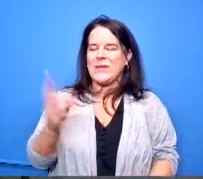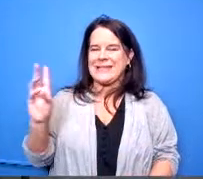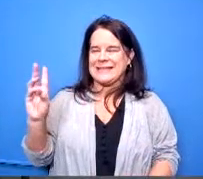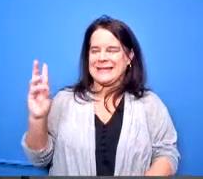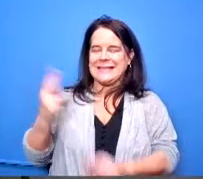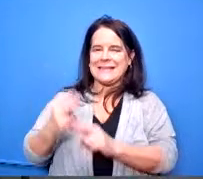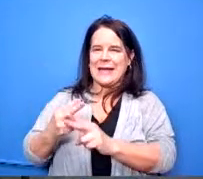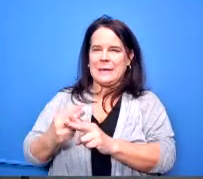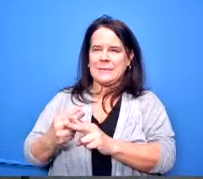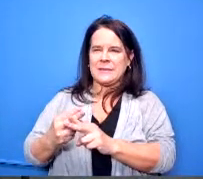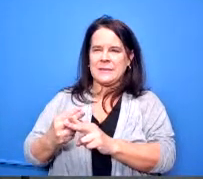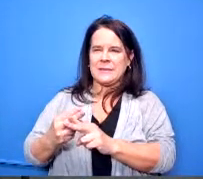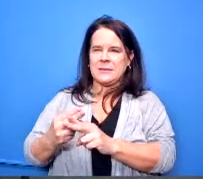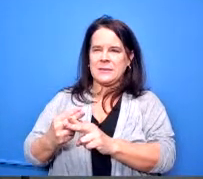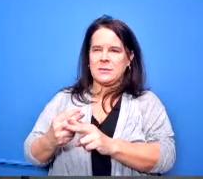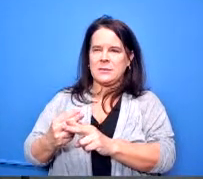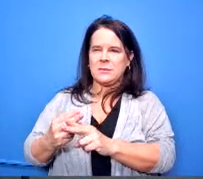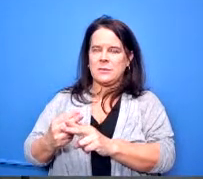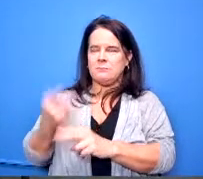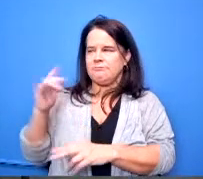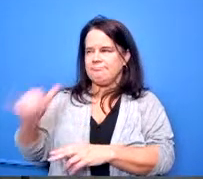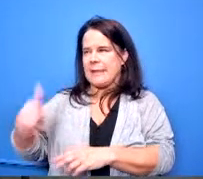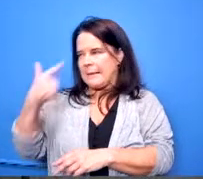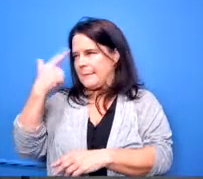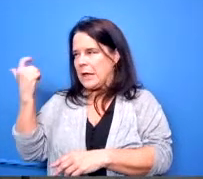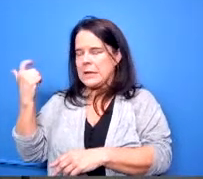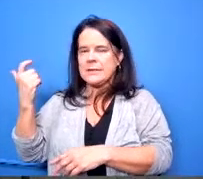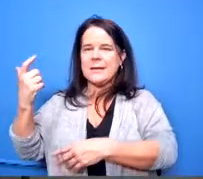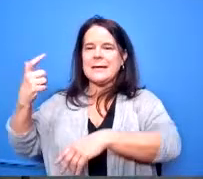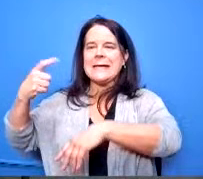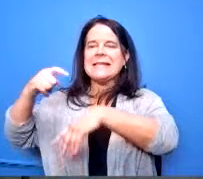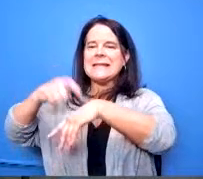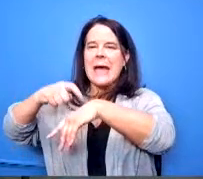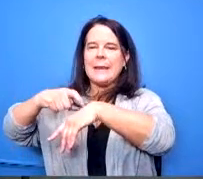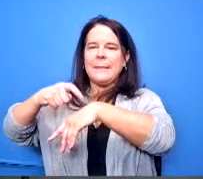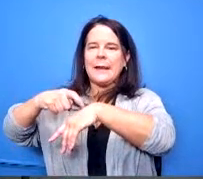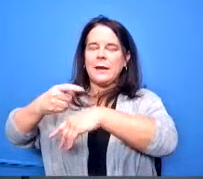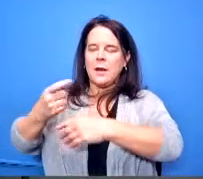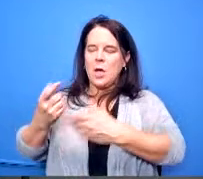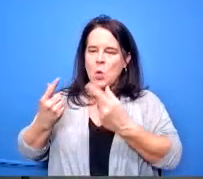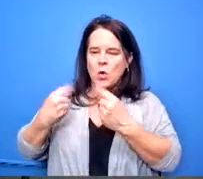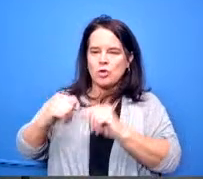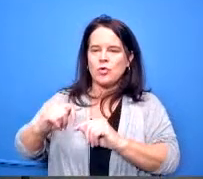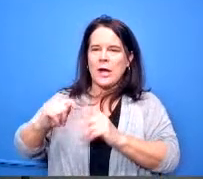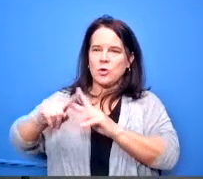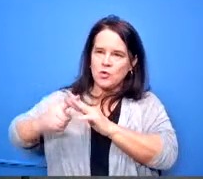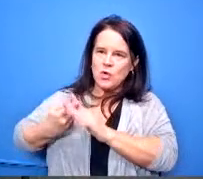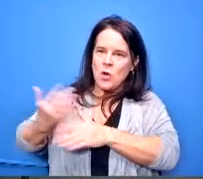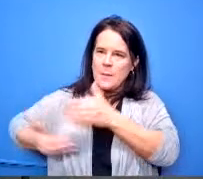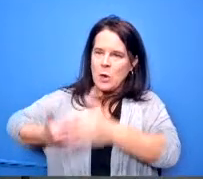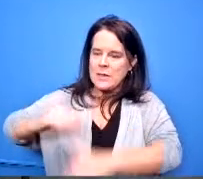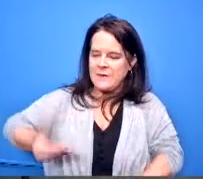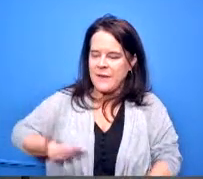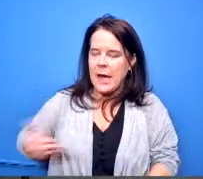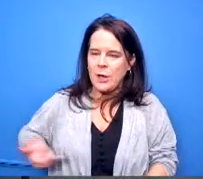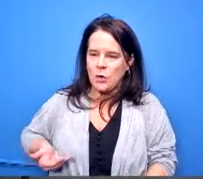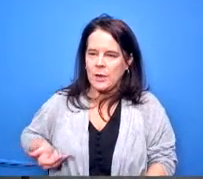uh and that is um due to timing about we're trying to onboard um and actually having a full day